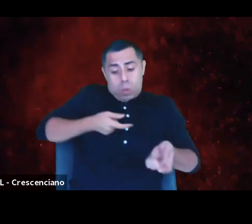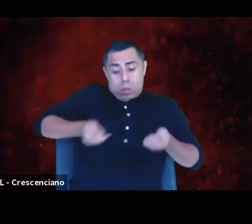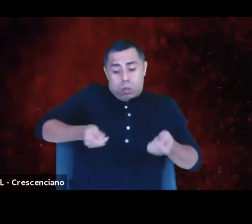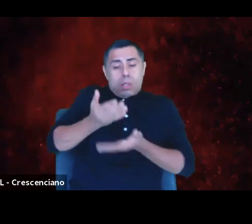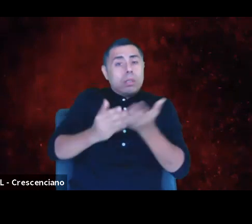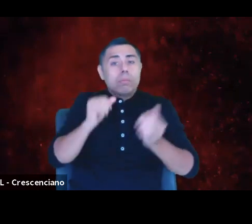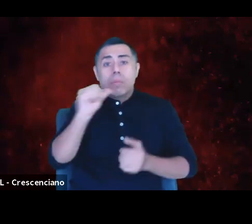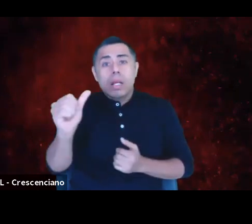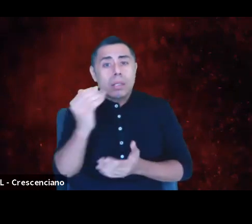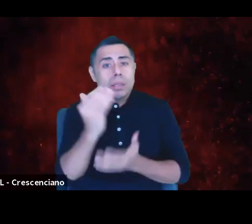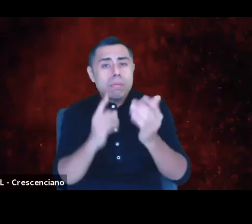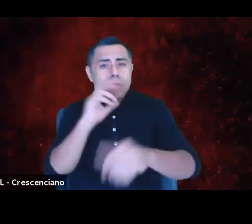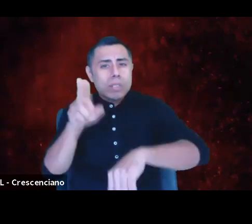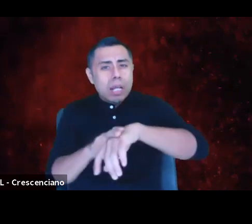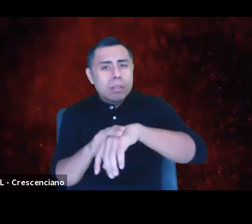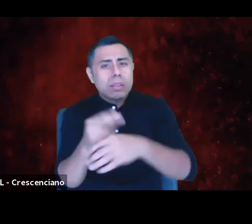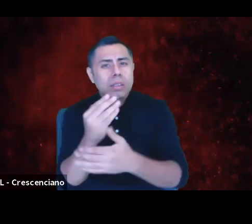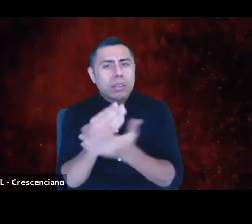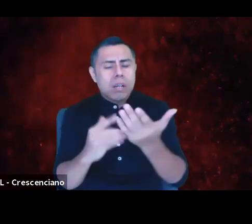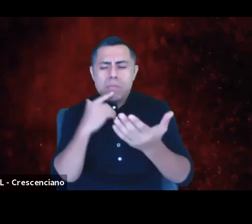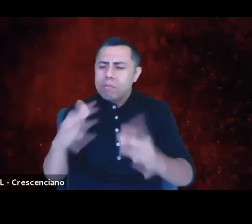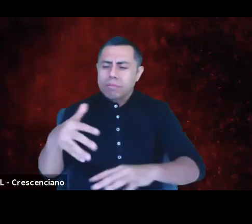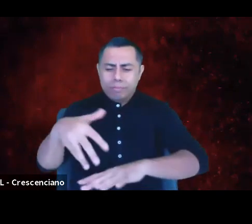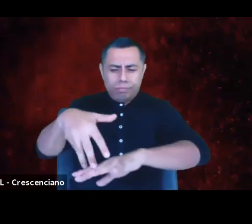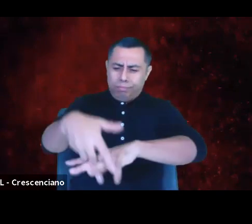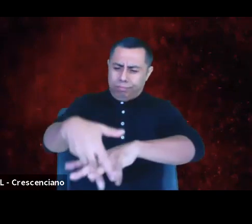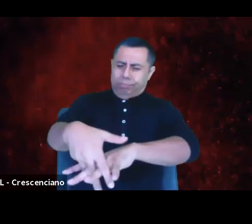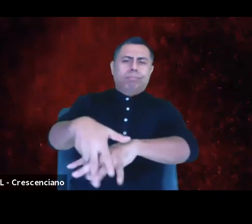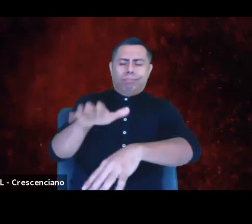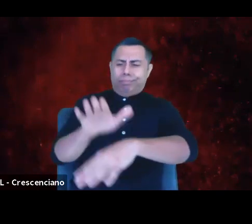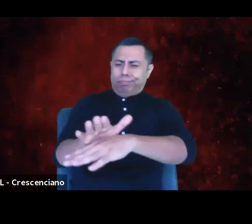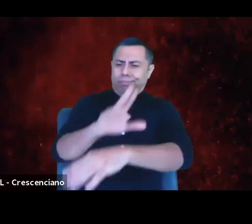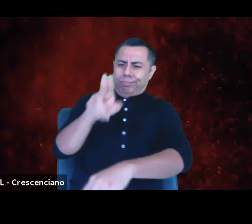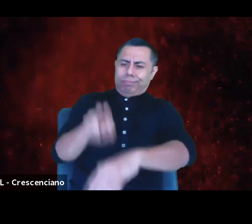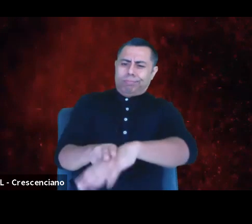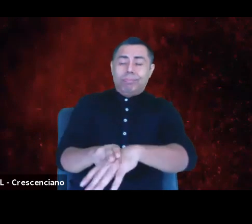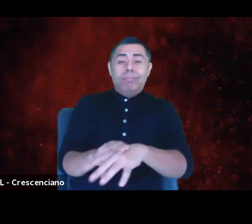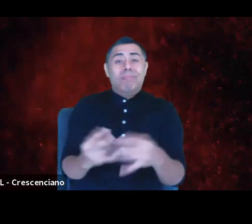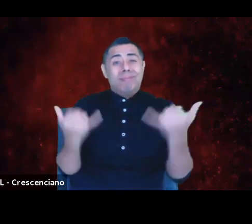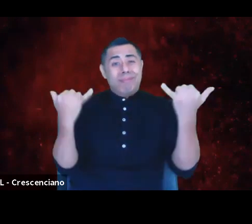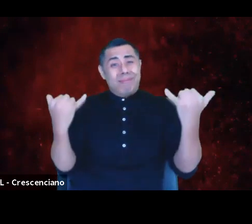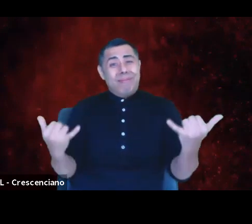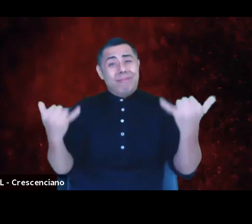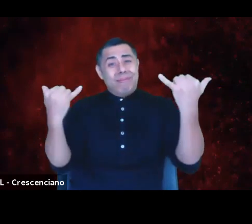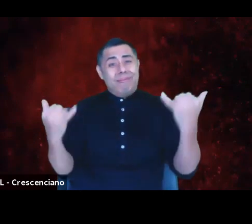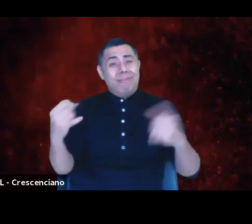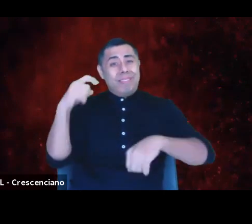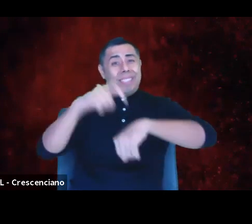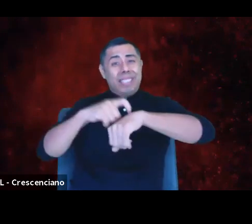They're built in to the life cycle of every thing. We call these times breakdown,